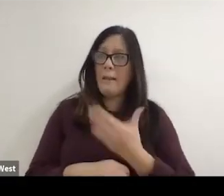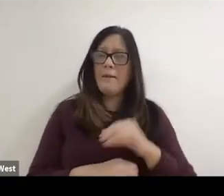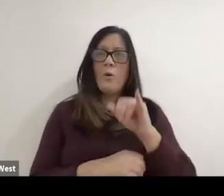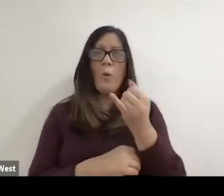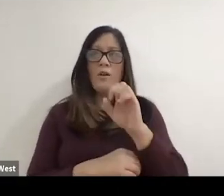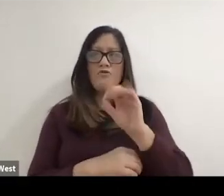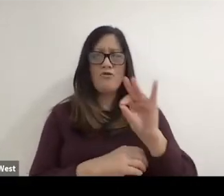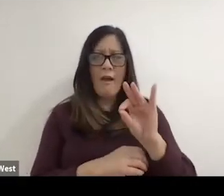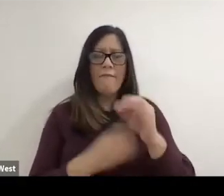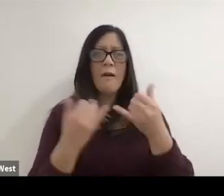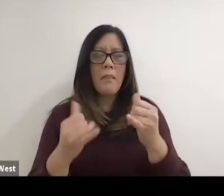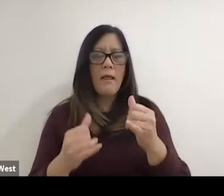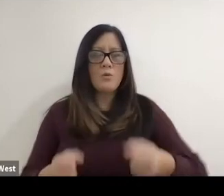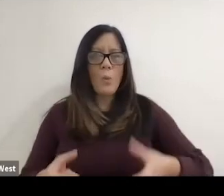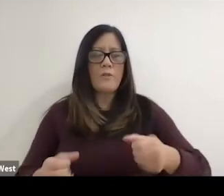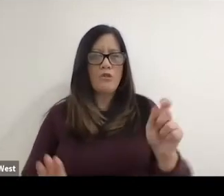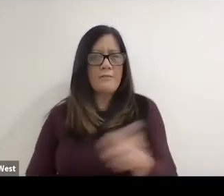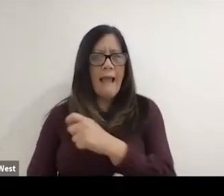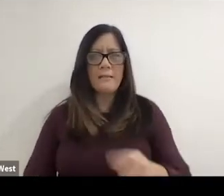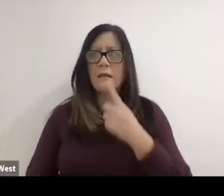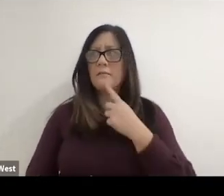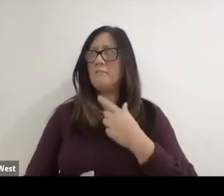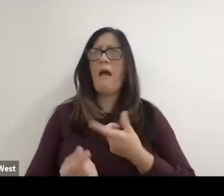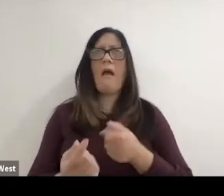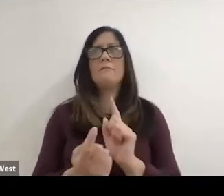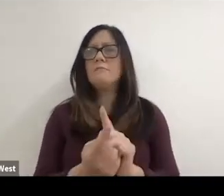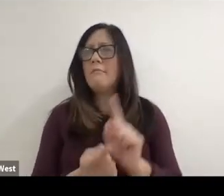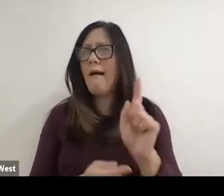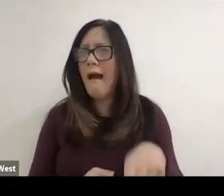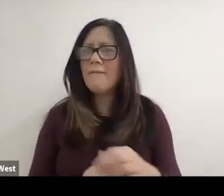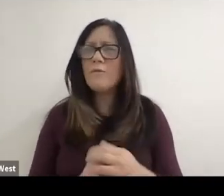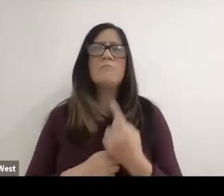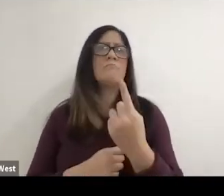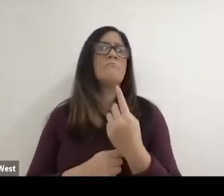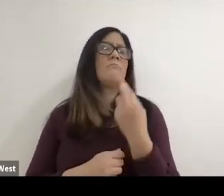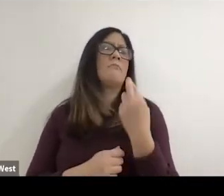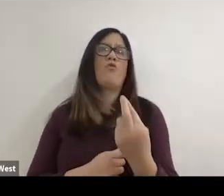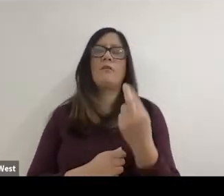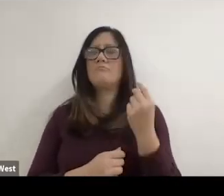and I said I gotta meet this guy. So Jeff and I became instant friends.